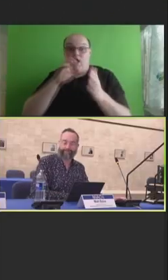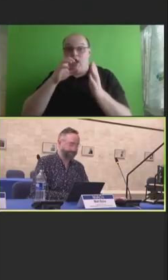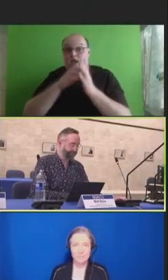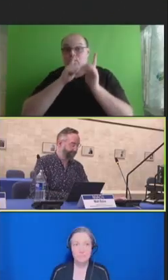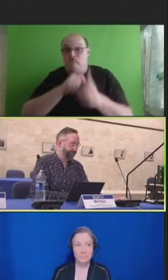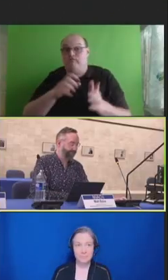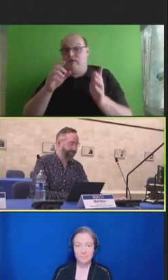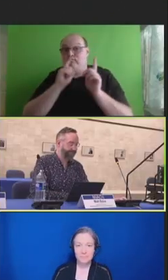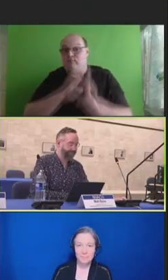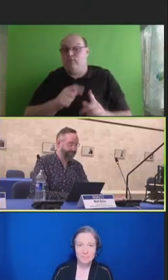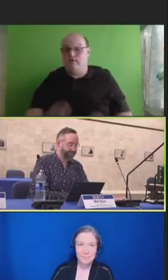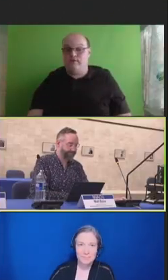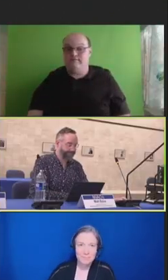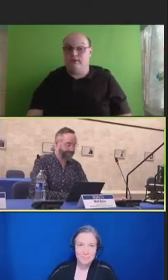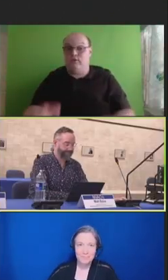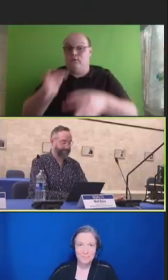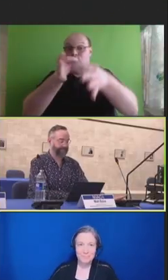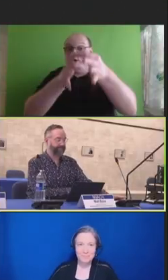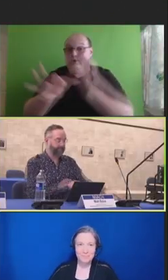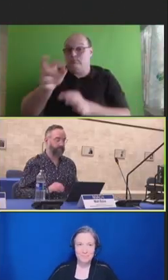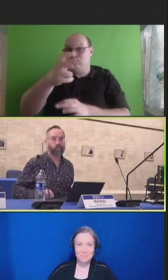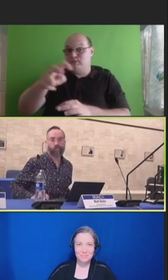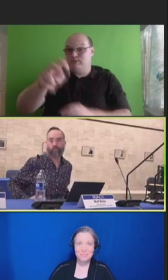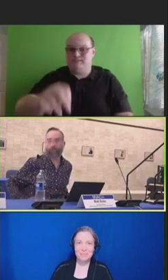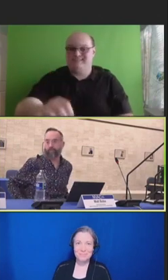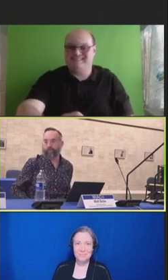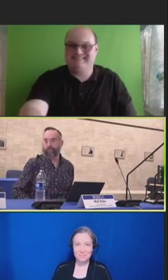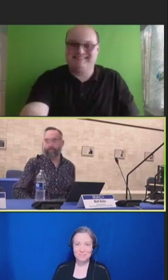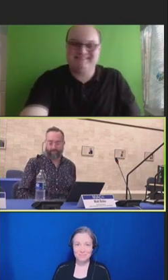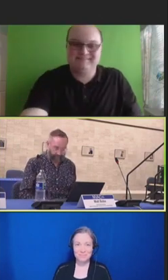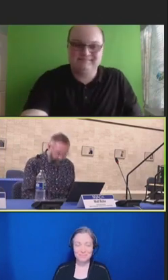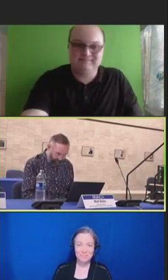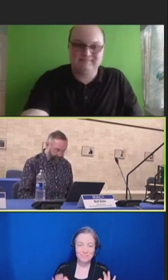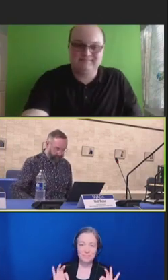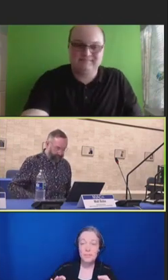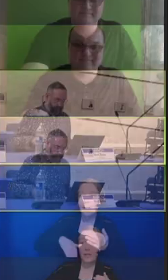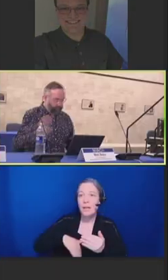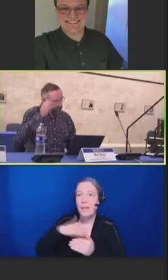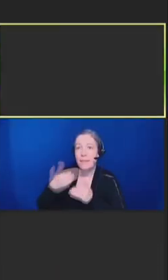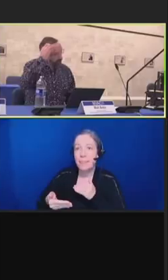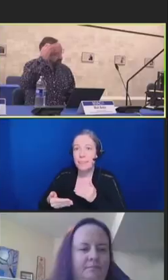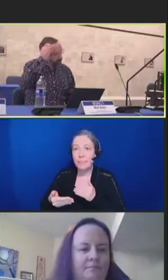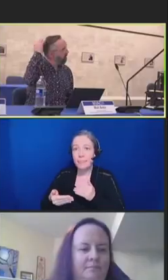Robert Hopkins Jr.: Thank you very much, Matt. Next is the Public Health Agency of Canada, Erin Henry.